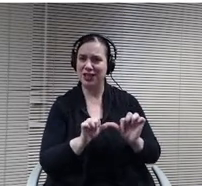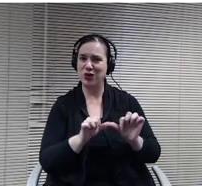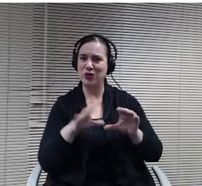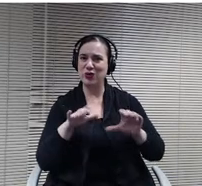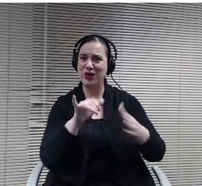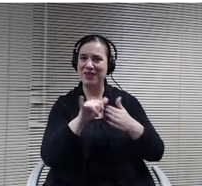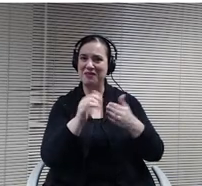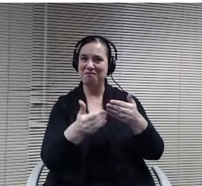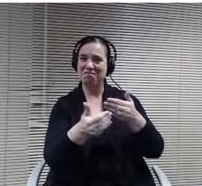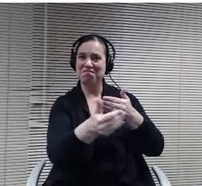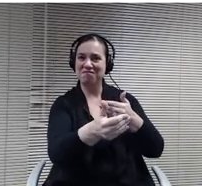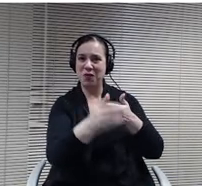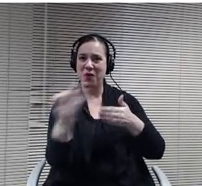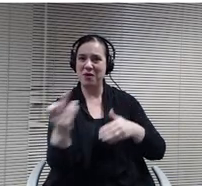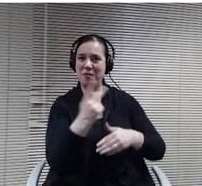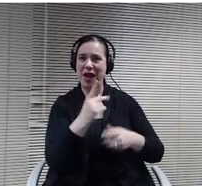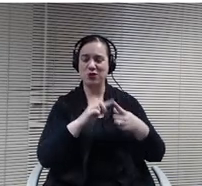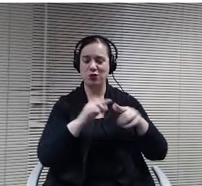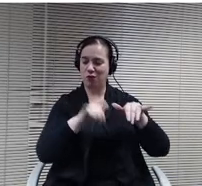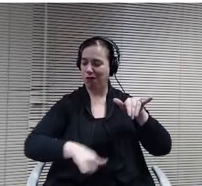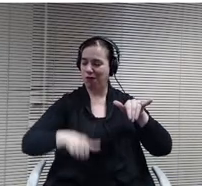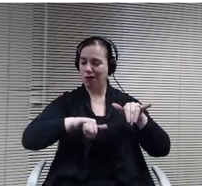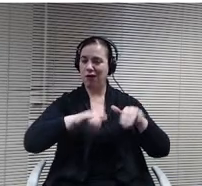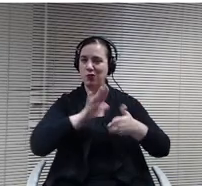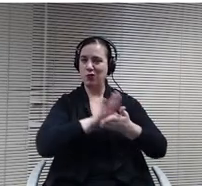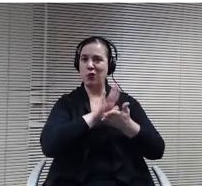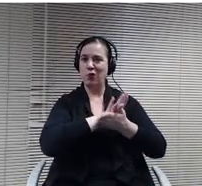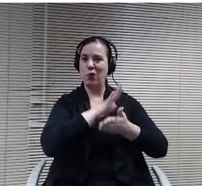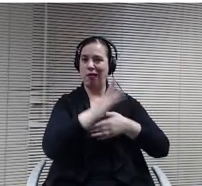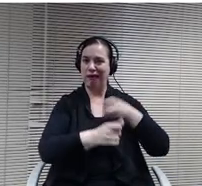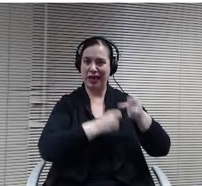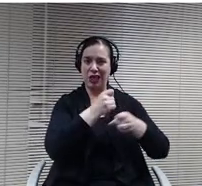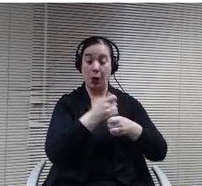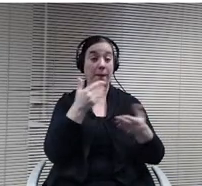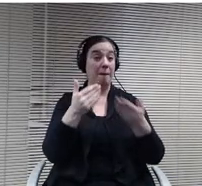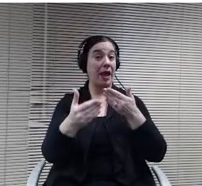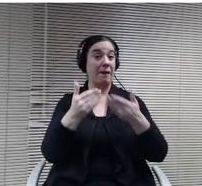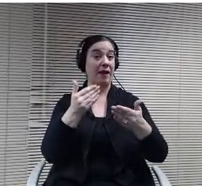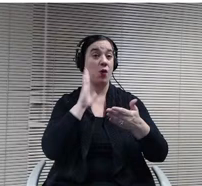things we could consider in the future. So for example, teachers. Just through observation, we notice that in